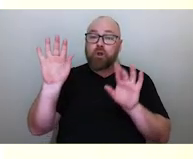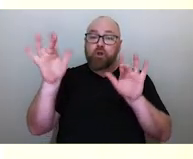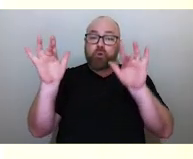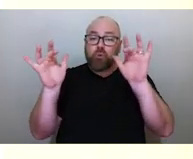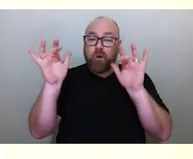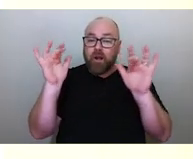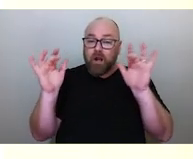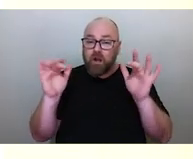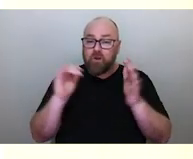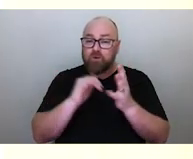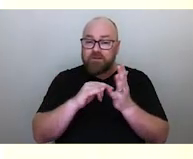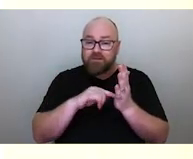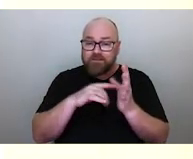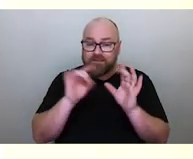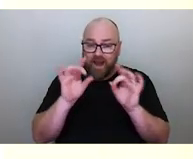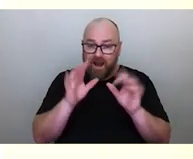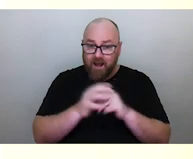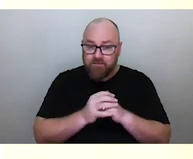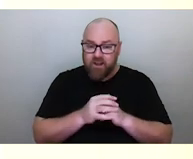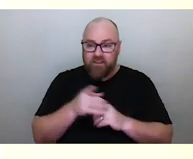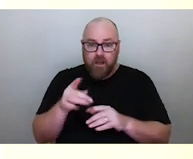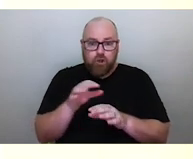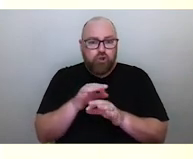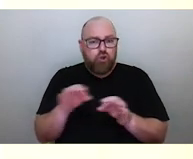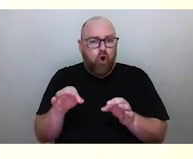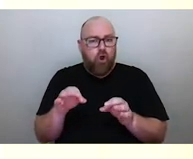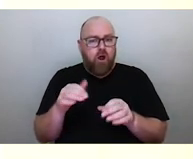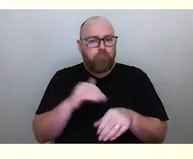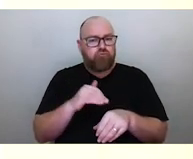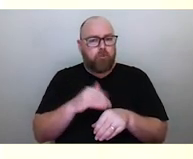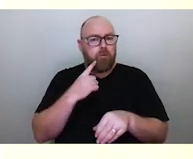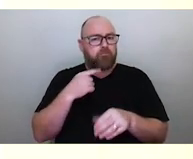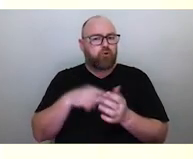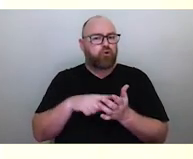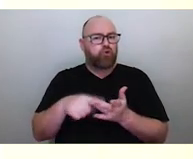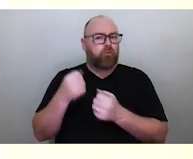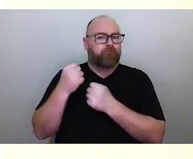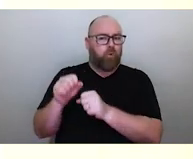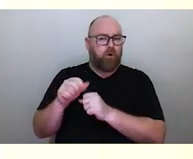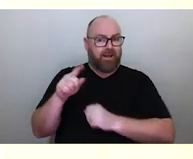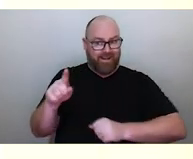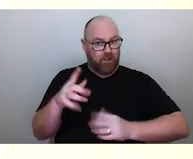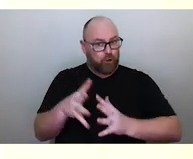scintillation is not a problem to be overcome. It's an extraordinarily useful tool